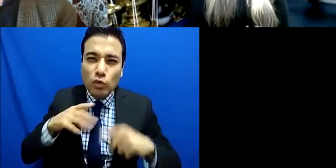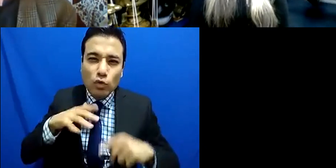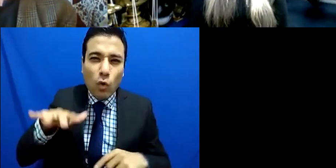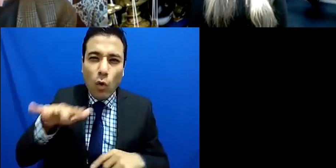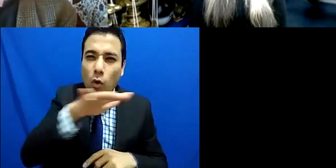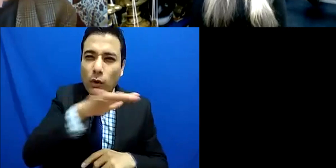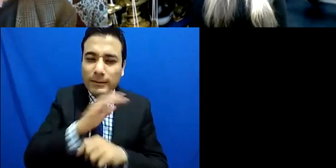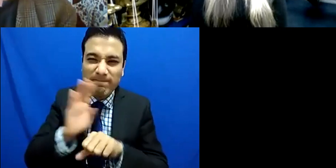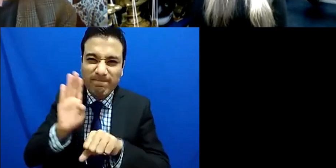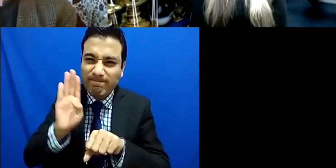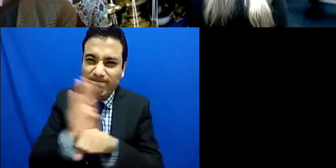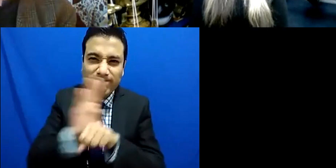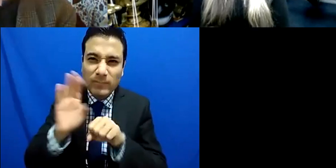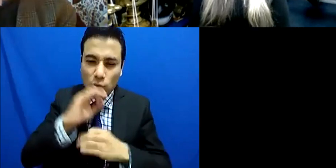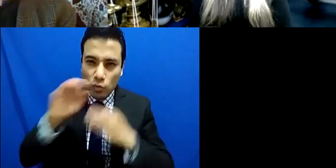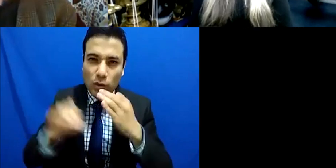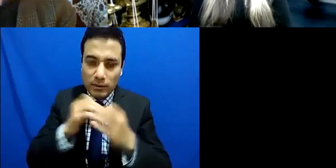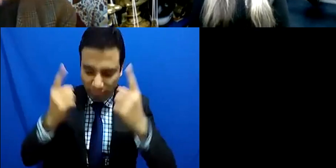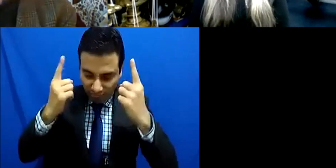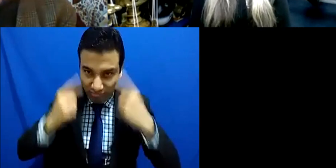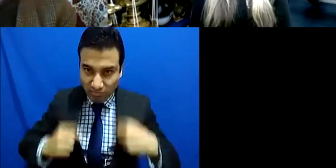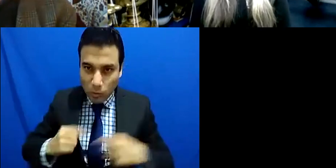quite profoundly actually was when I came in contact